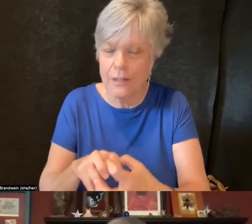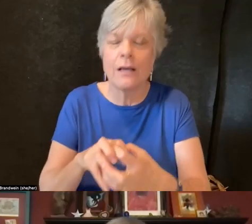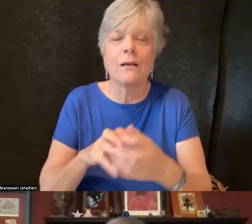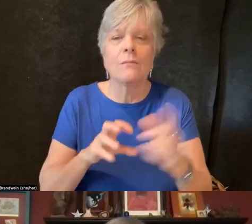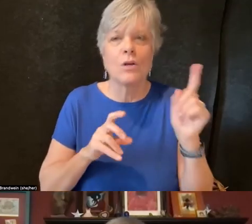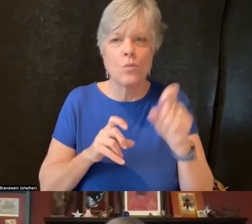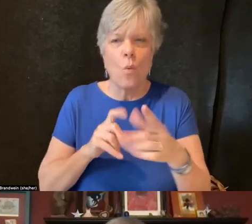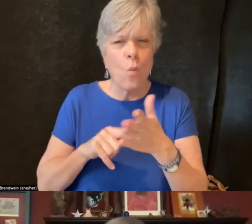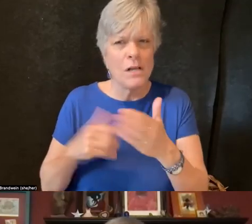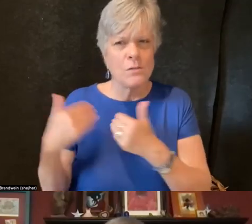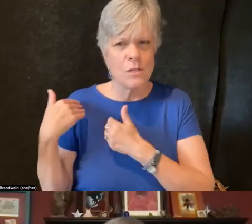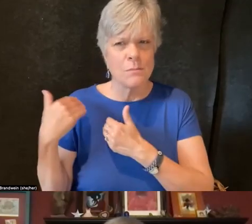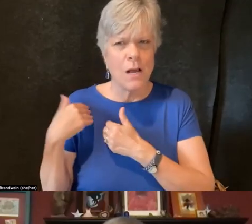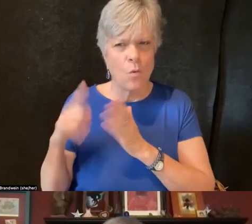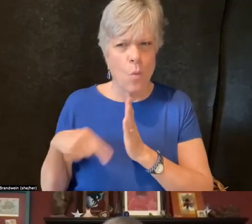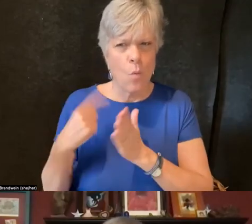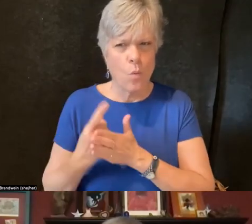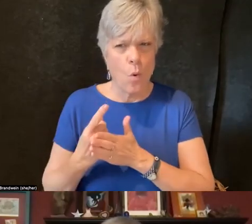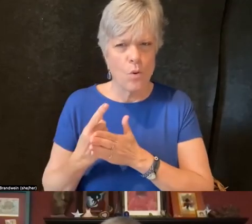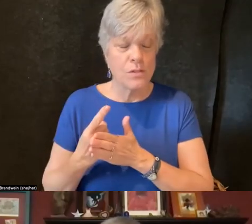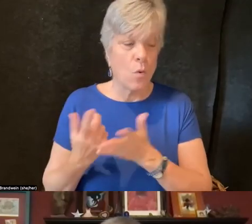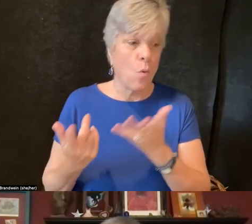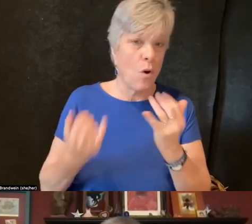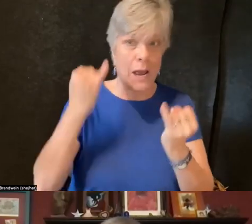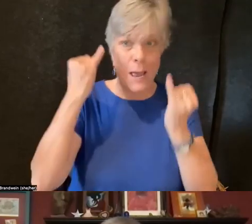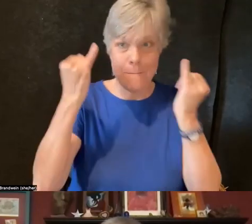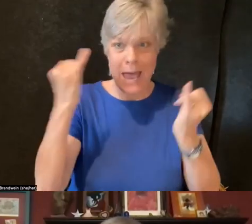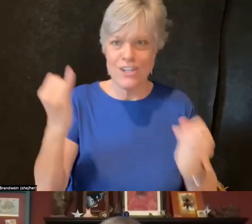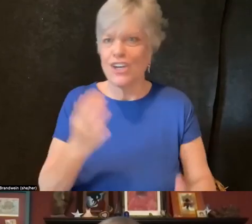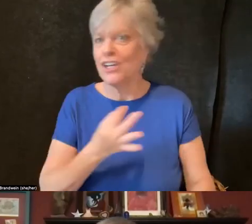or the roles or imaginings or wonderings if you have any,